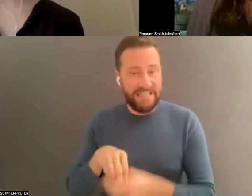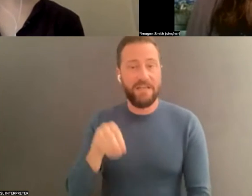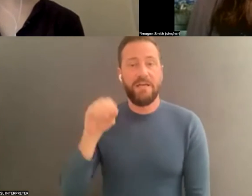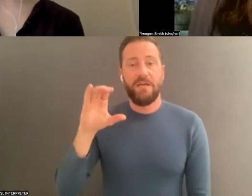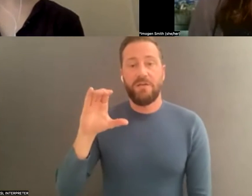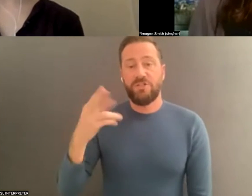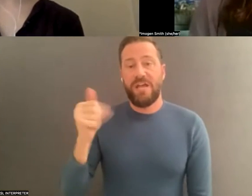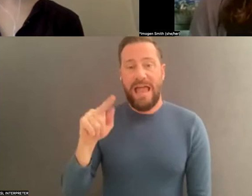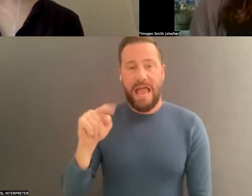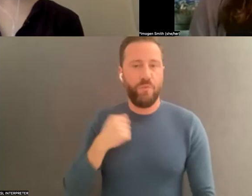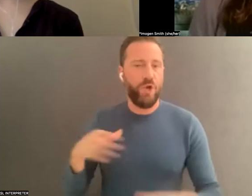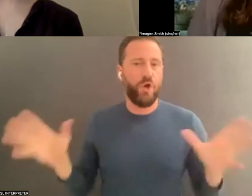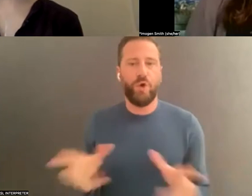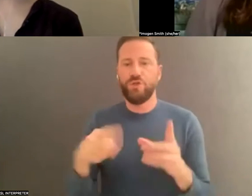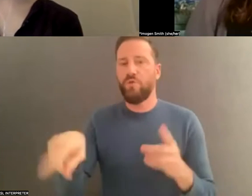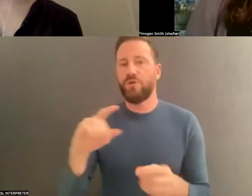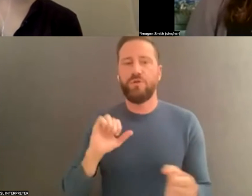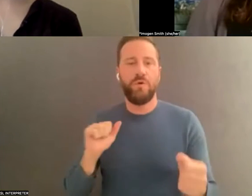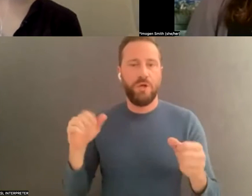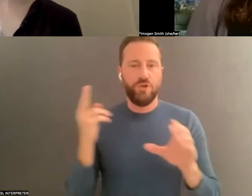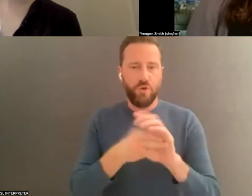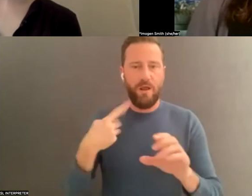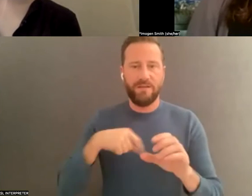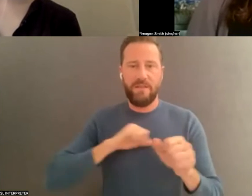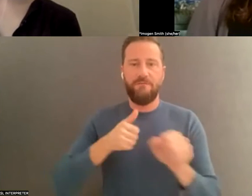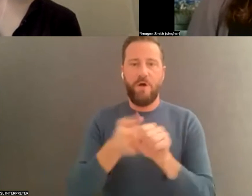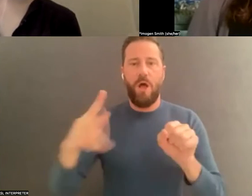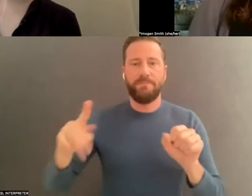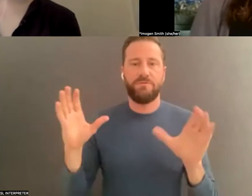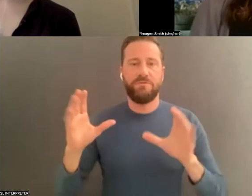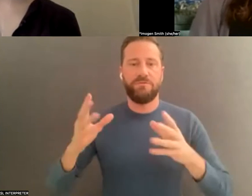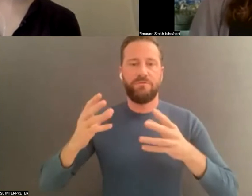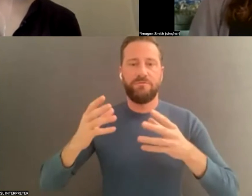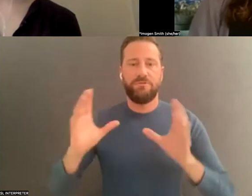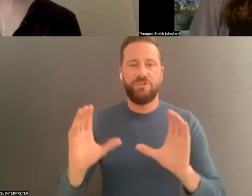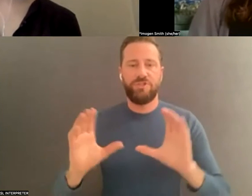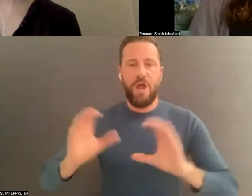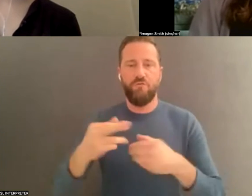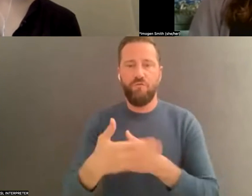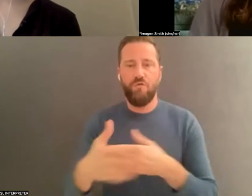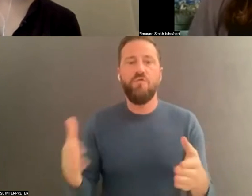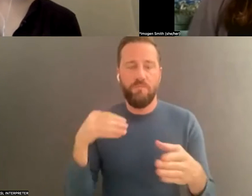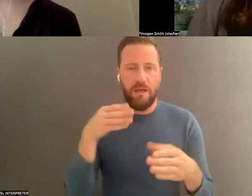questions